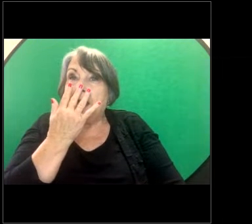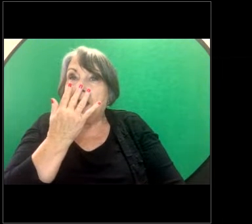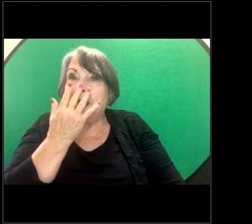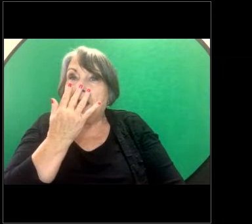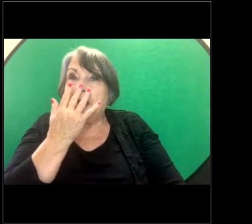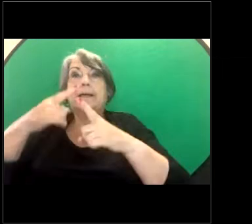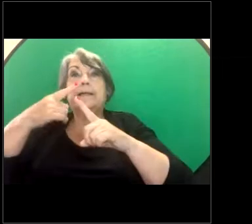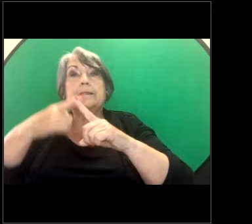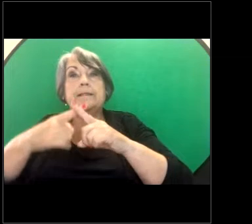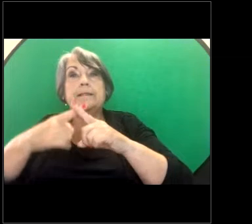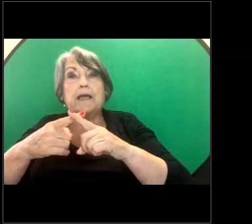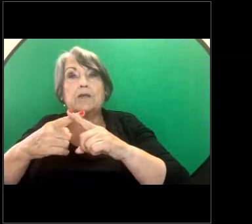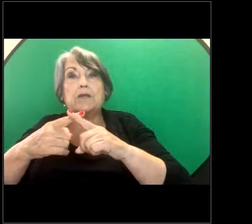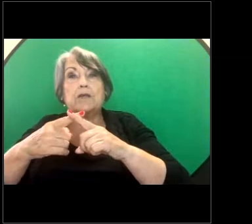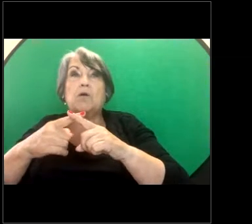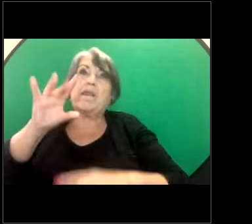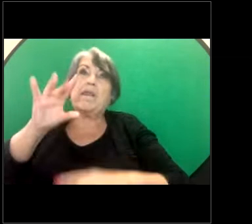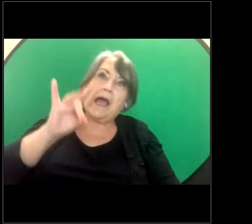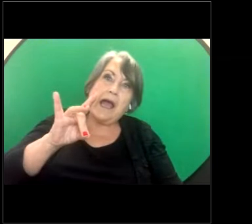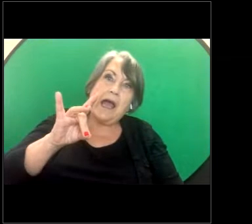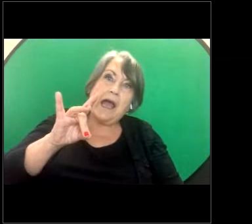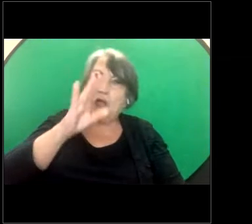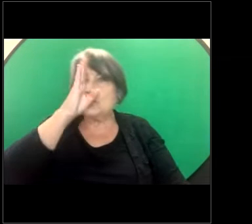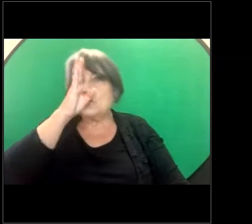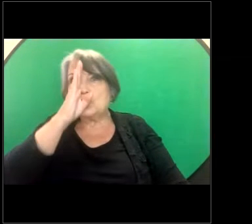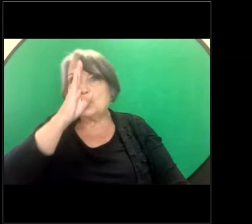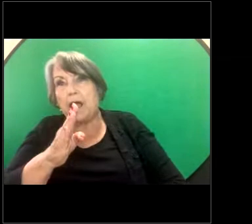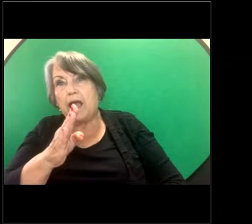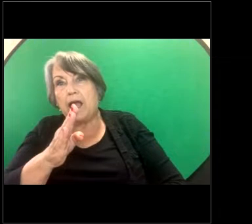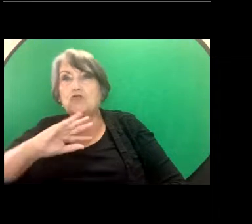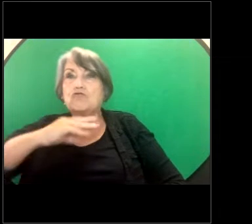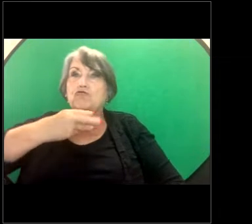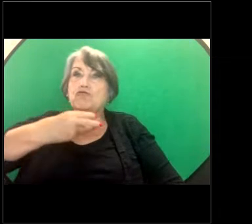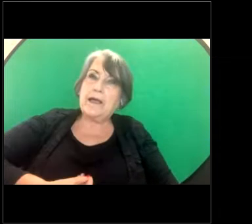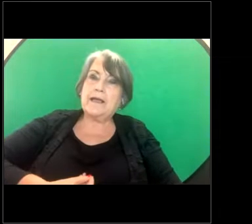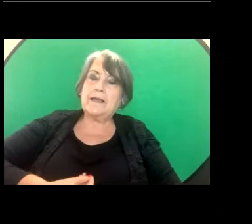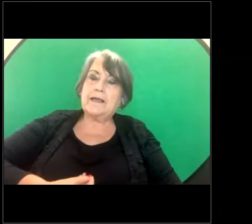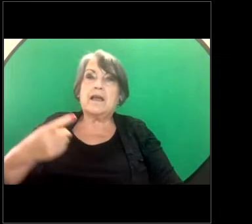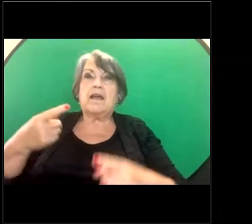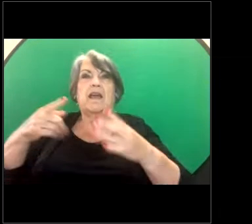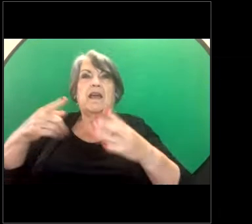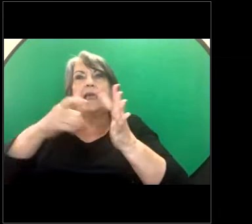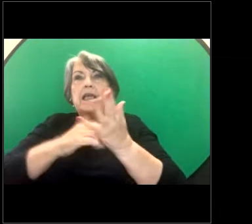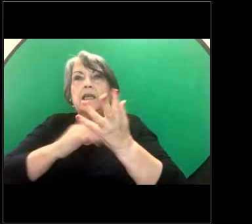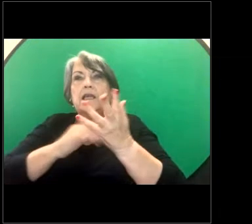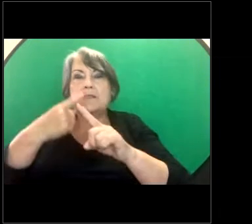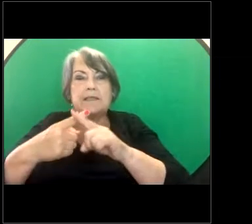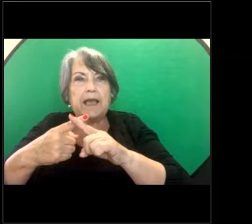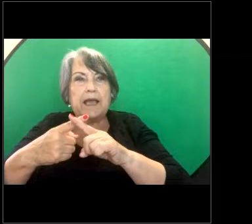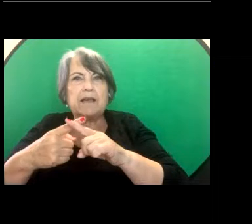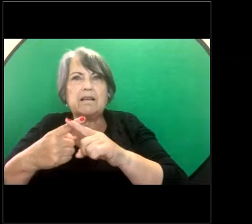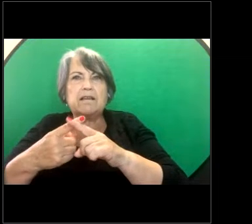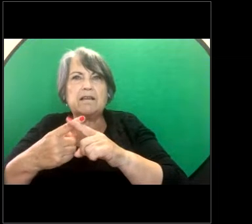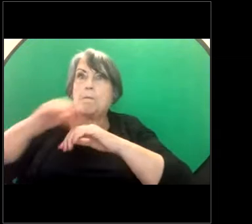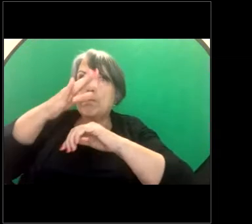gender identity, intersex status, marital or relationship status, religious belief, race,